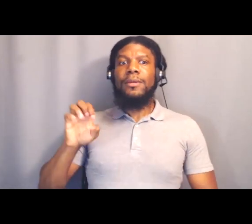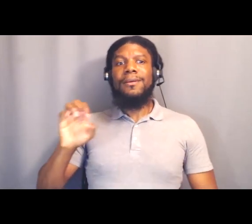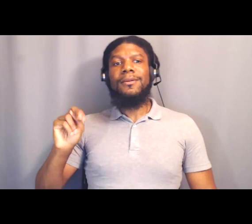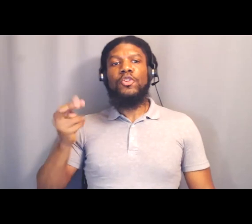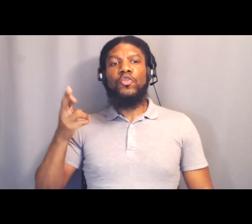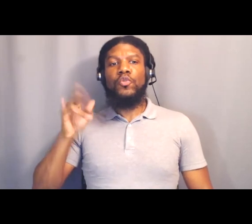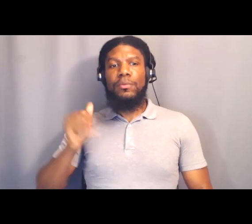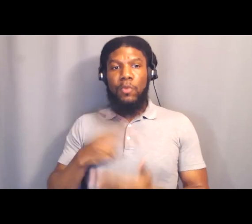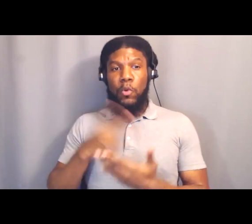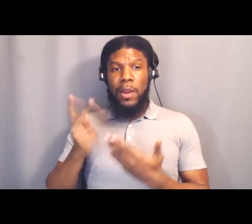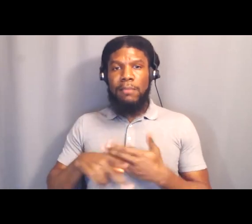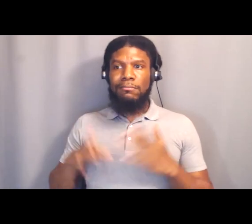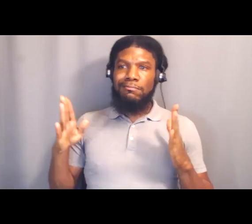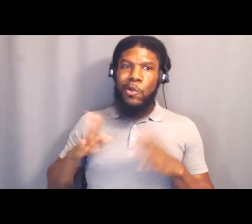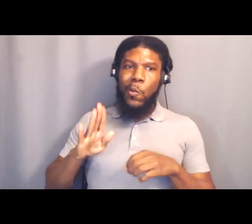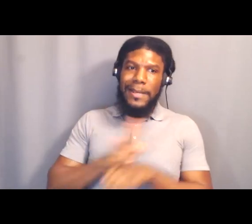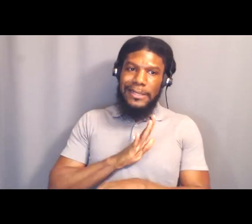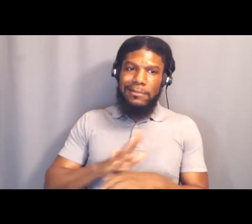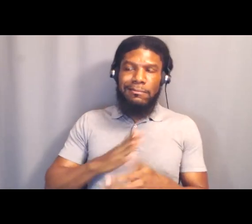and education and youth programs.